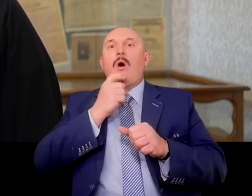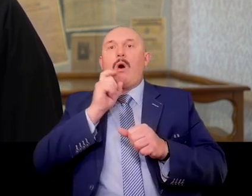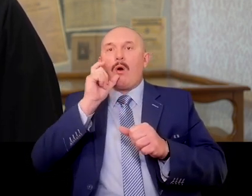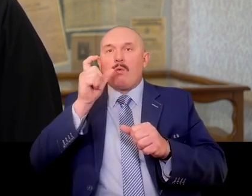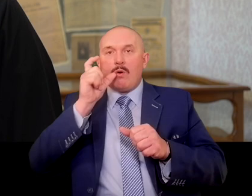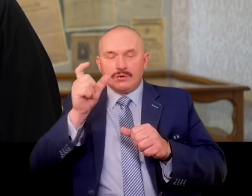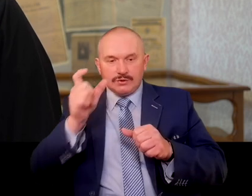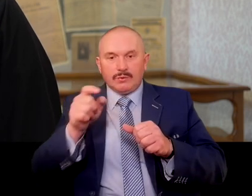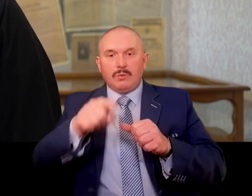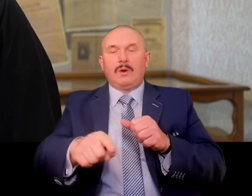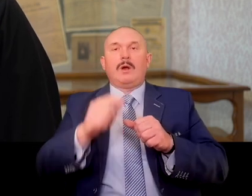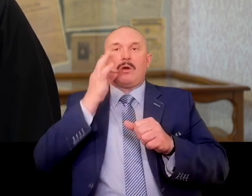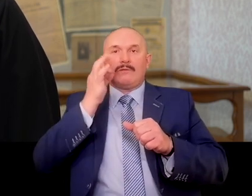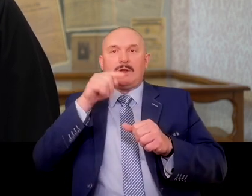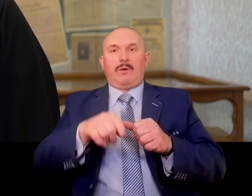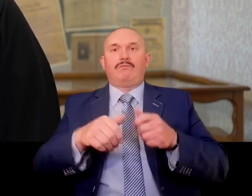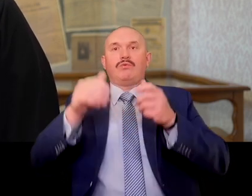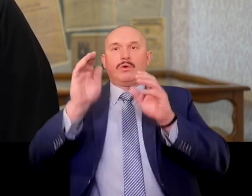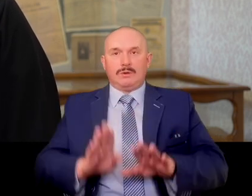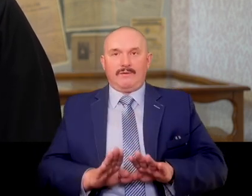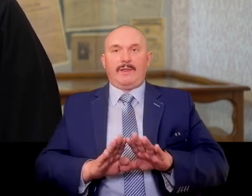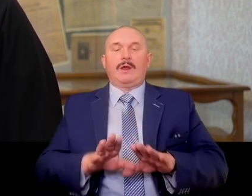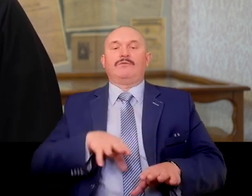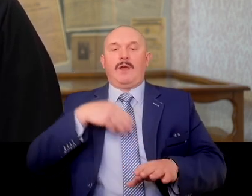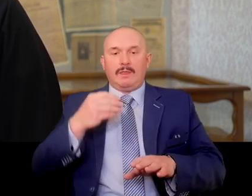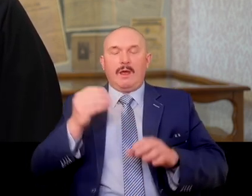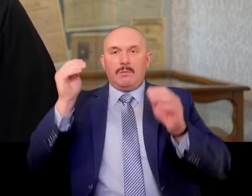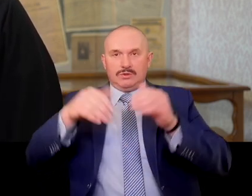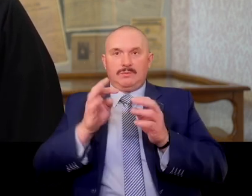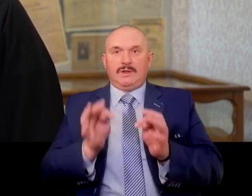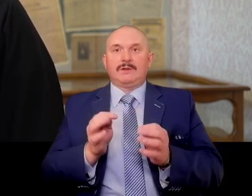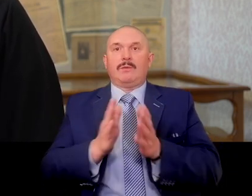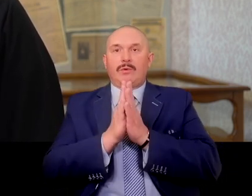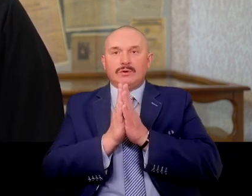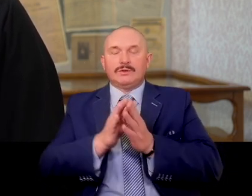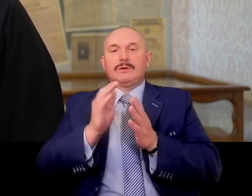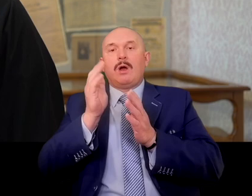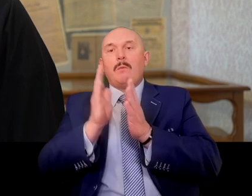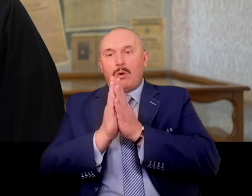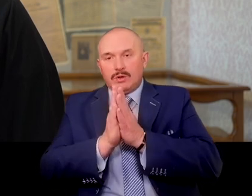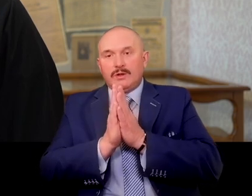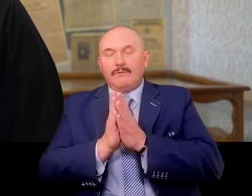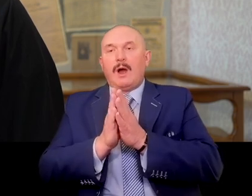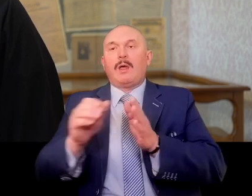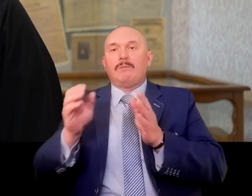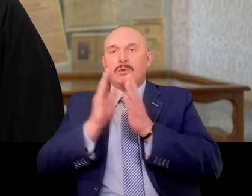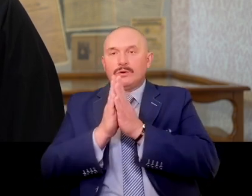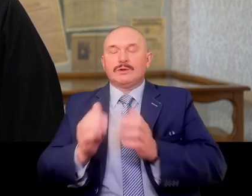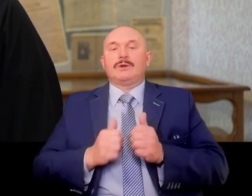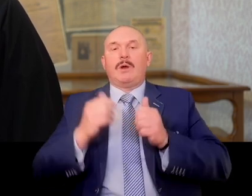and since then we can ask her to intercede for us, to help us love our Poland,